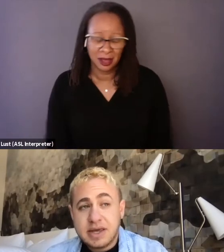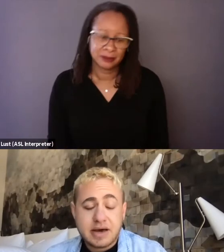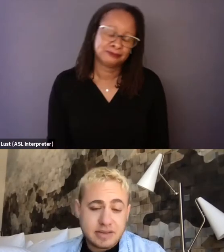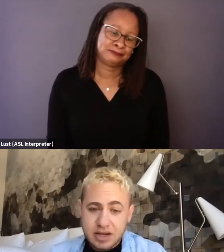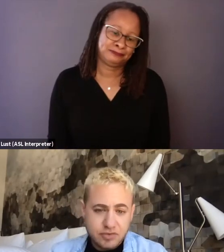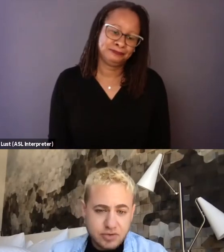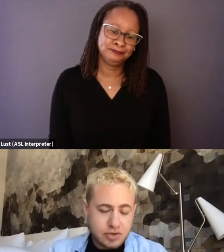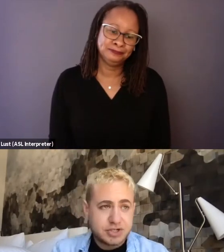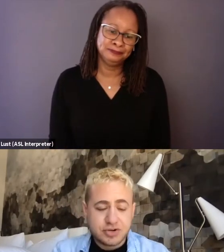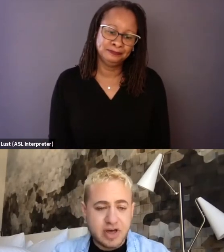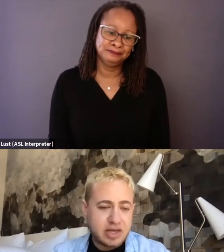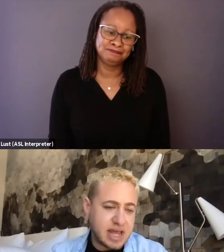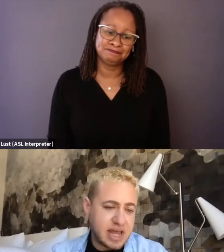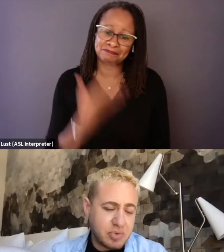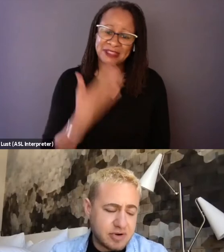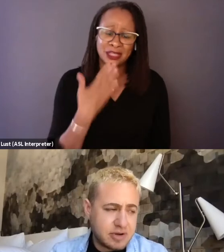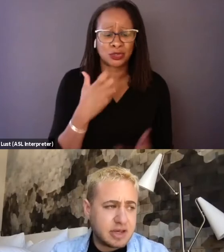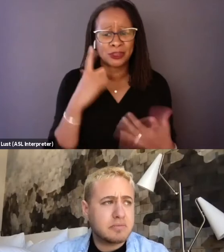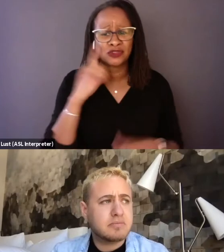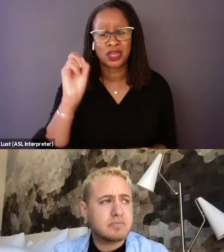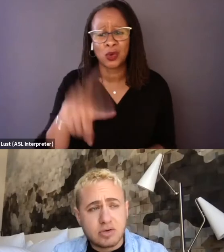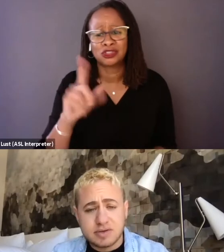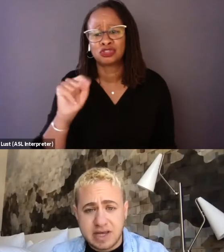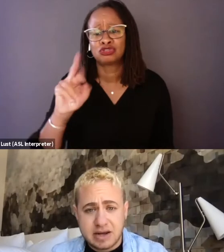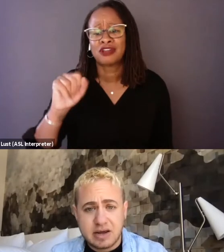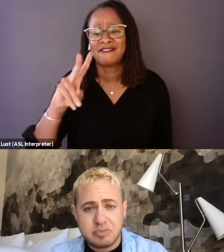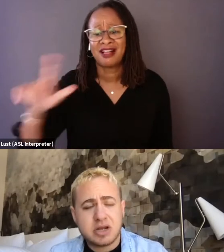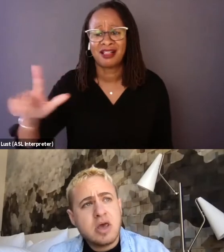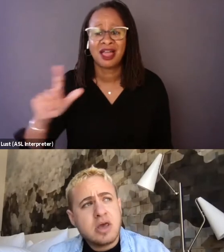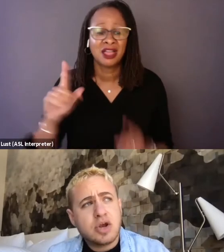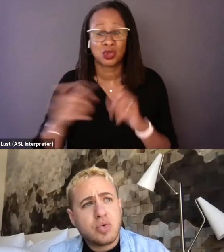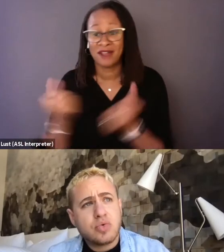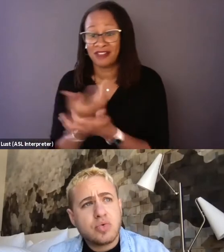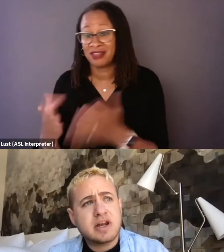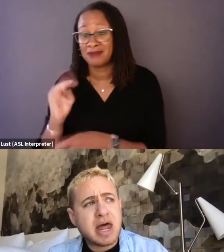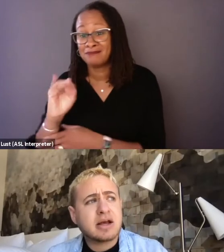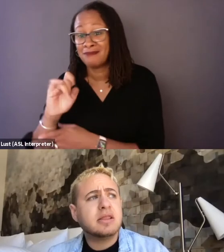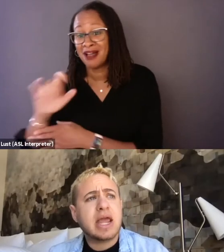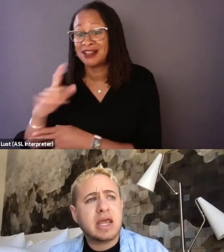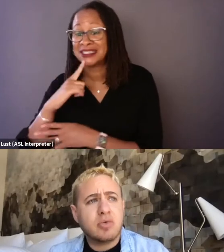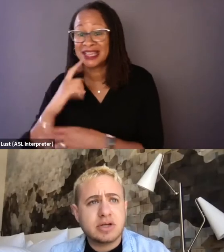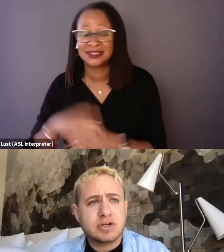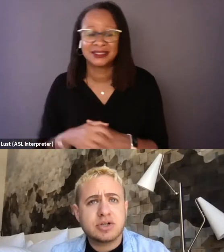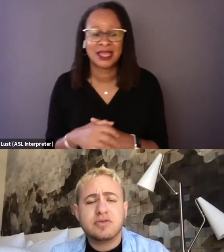Yeah, and thank you for the question, Tre'vell. And what everything Michael said, I mean, the cinematic language,